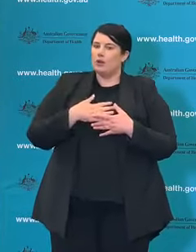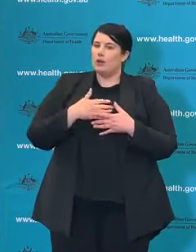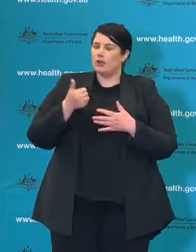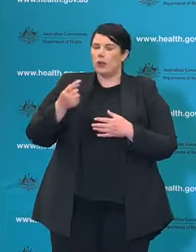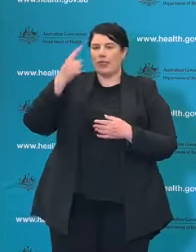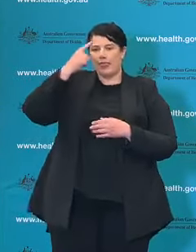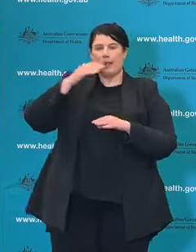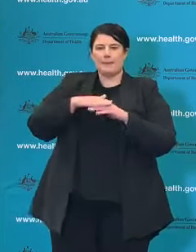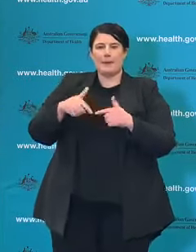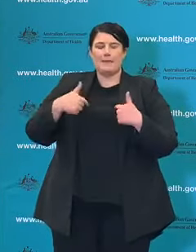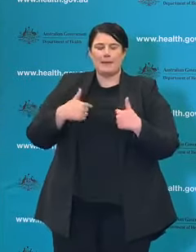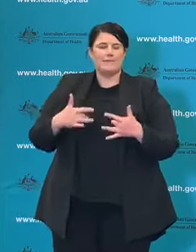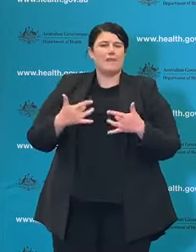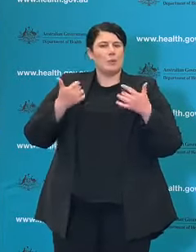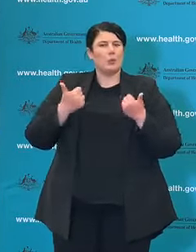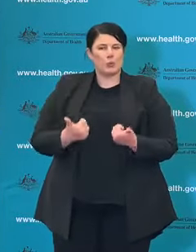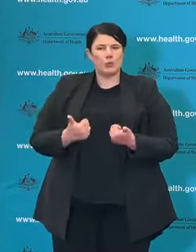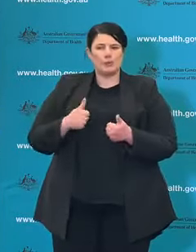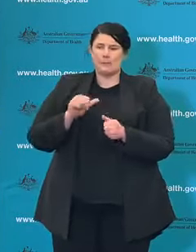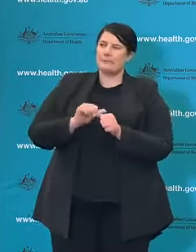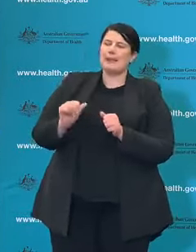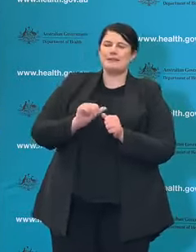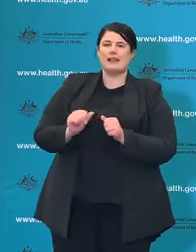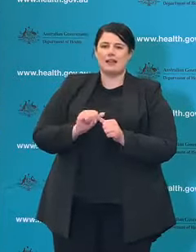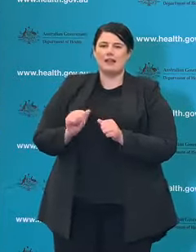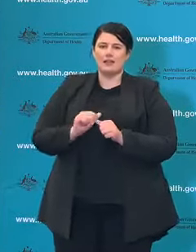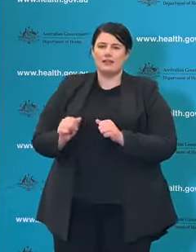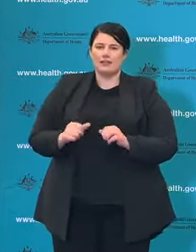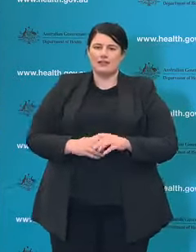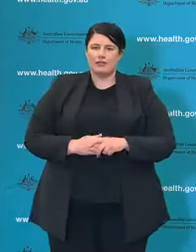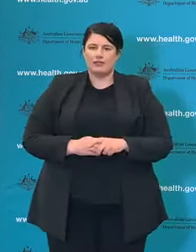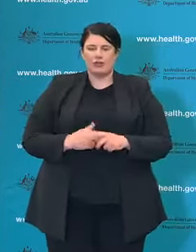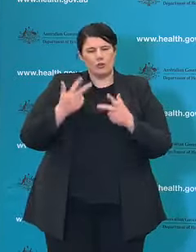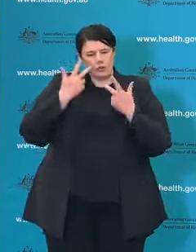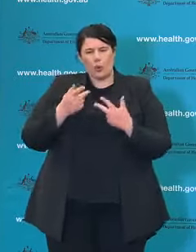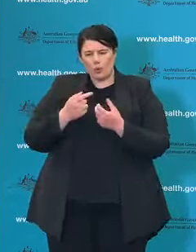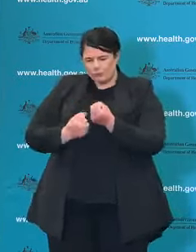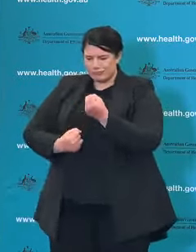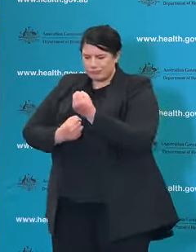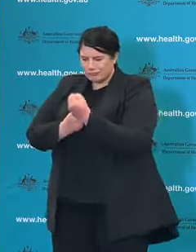Just that one-on-one shows, showing your support for them and